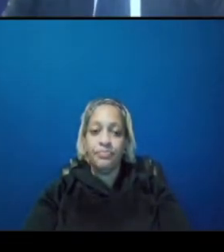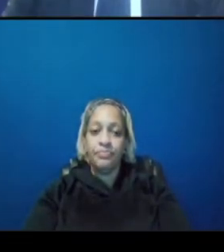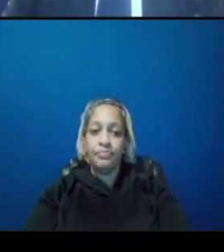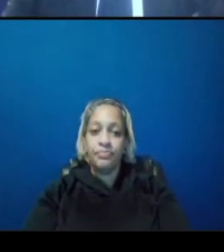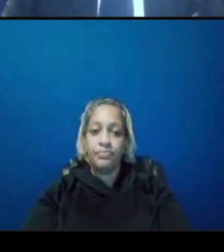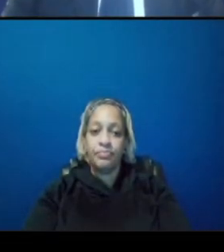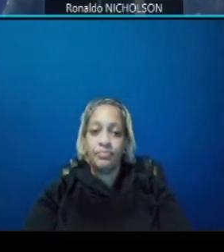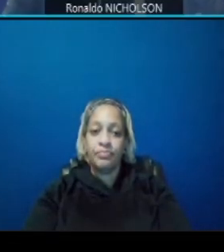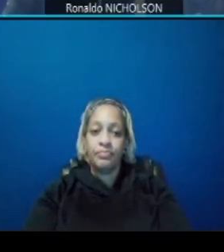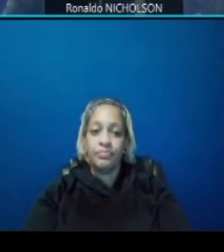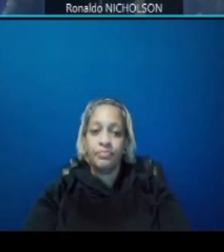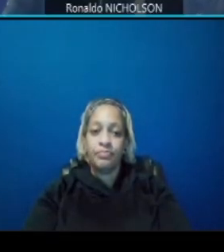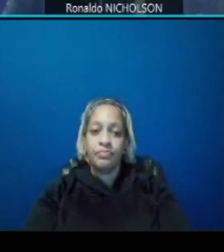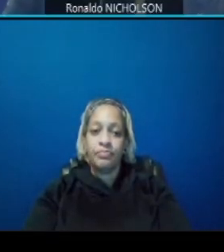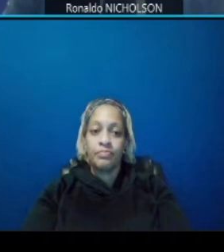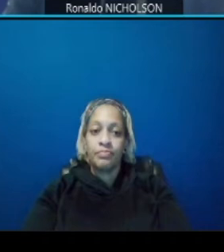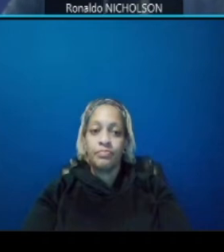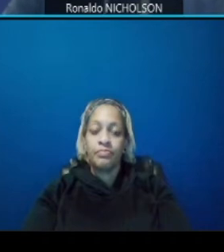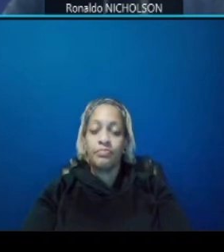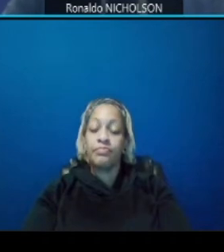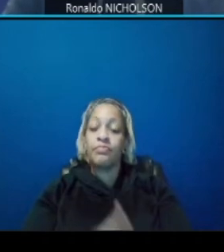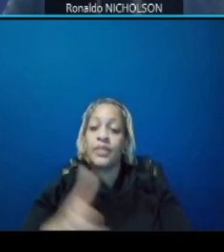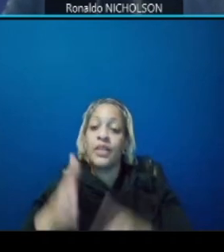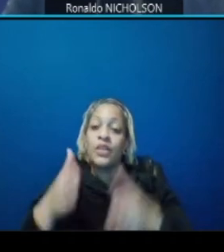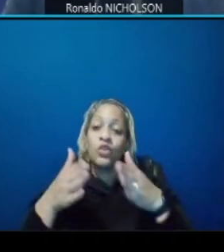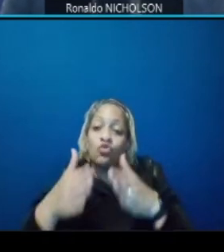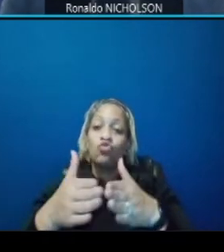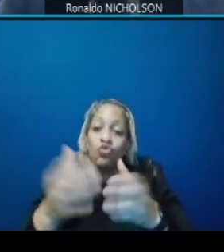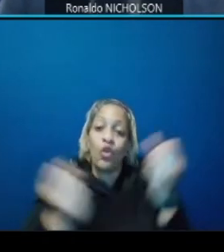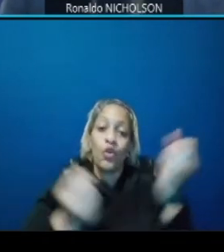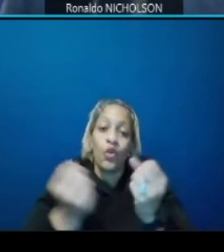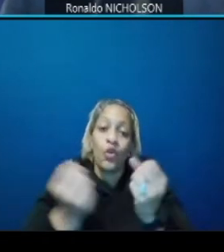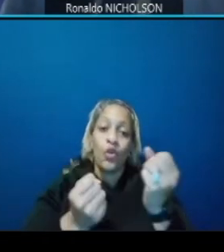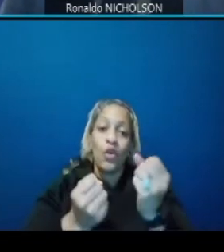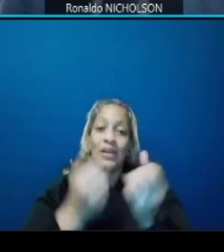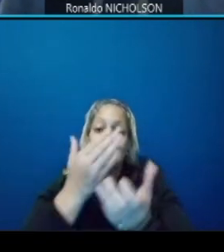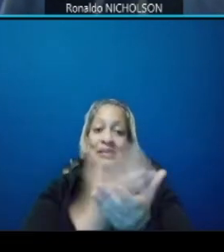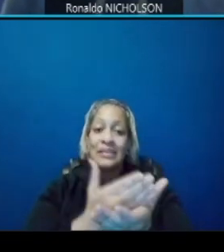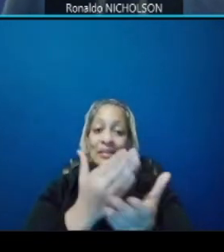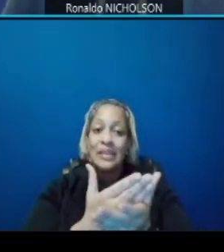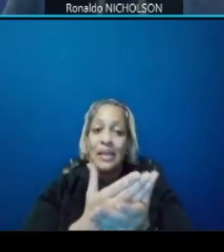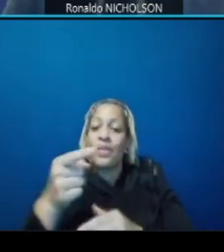a street car stops again we'll have shared center platforms this is a typical one